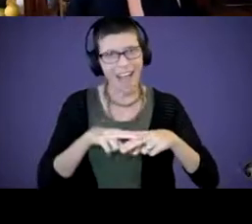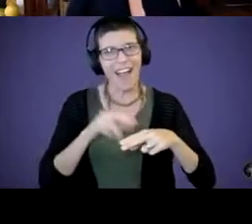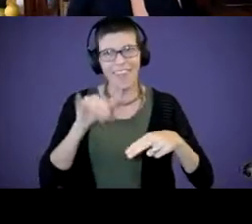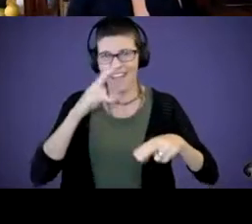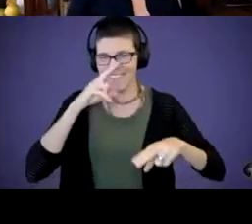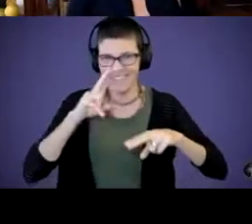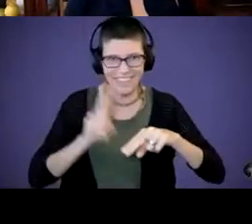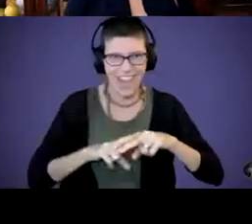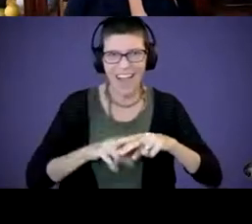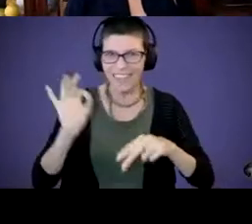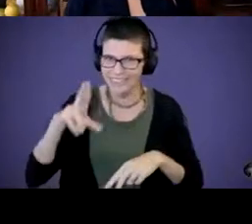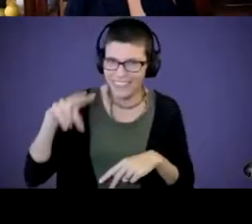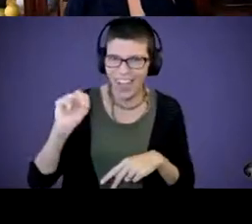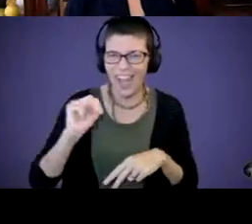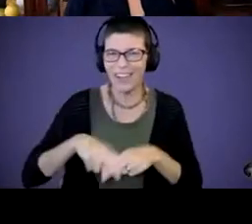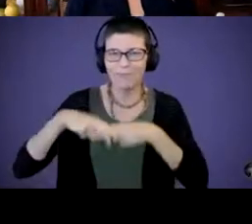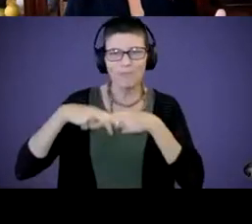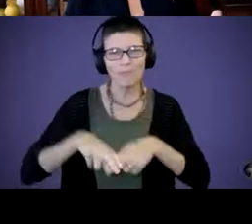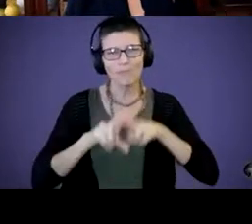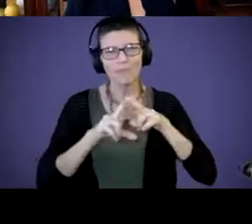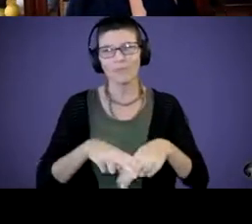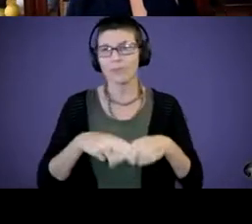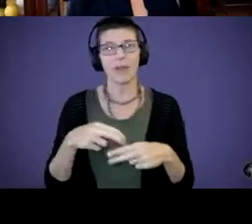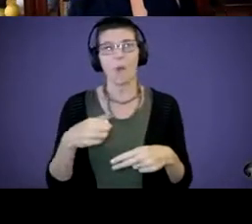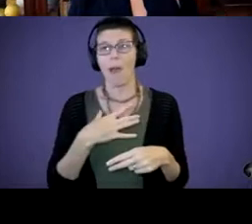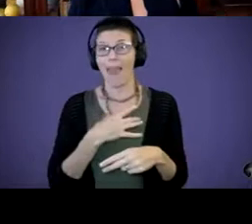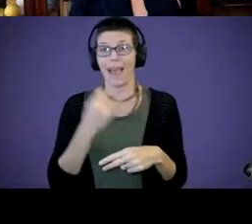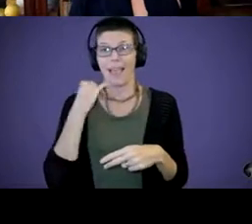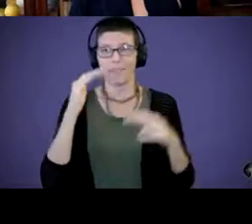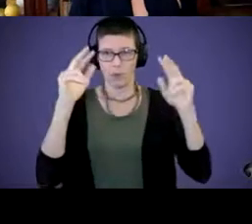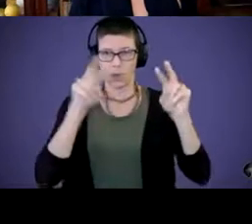And, and that, what I like about this is if you look down further on the list, look for your